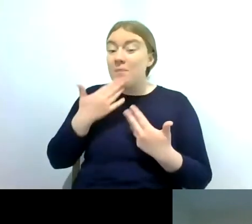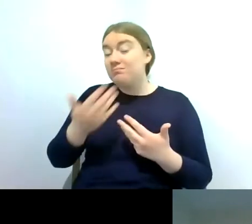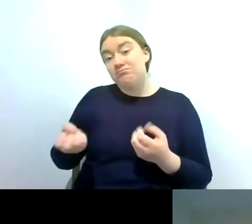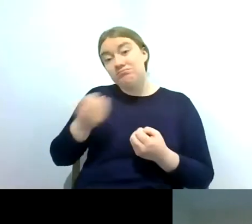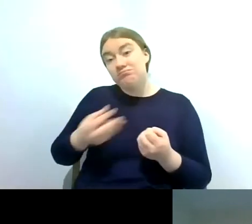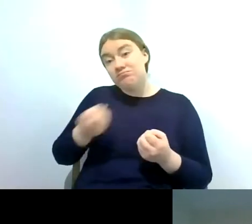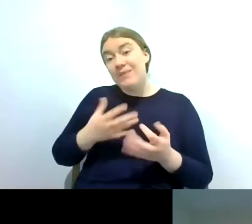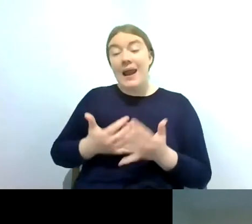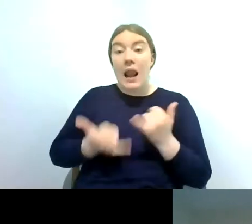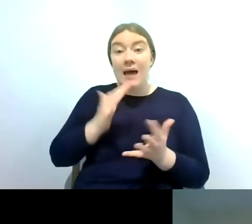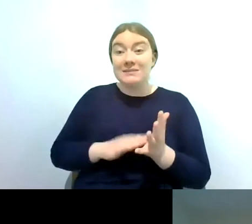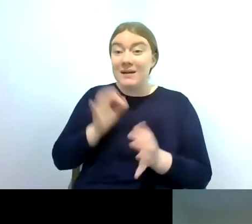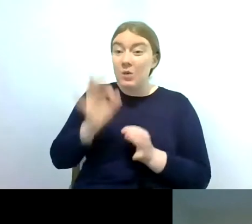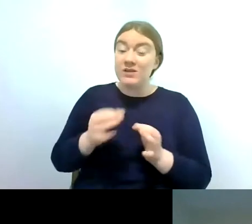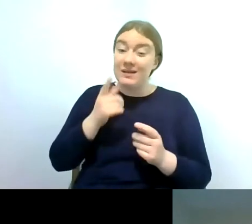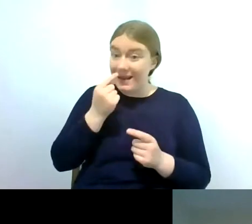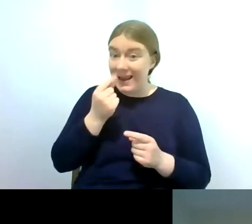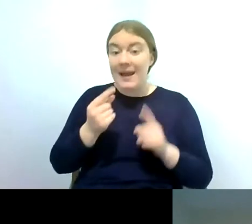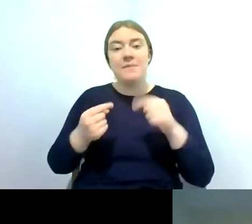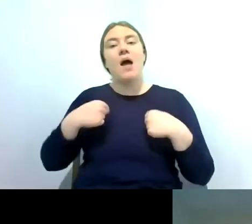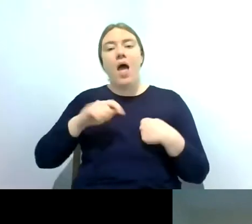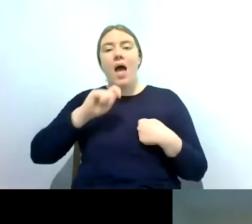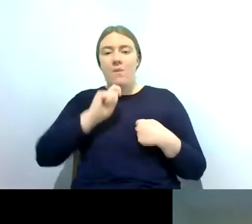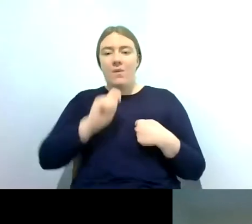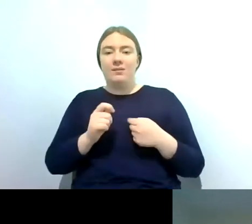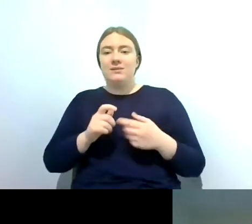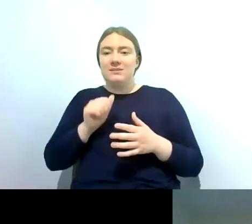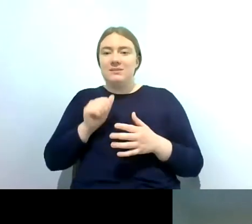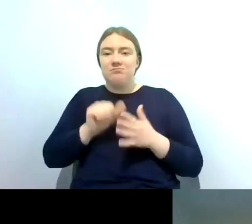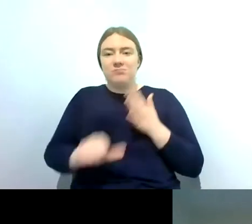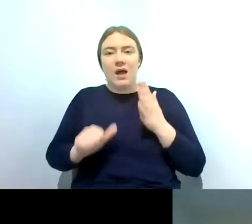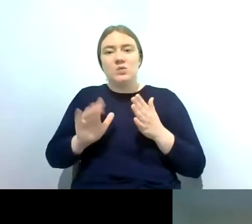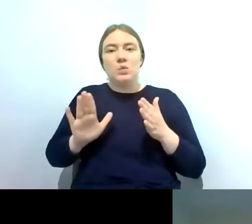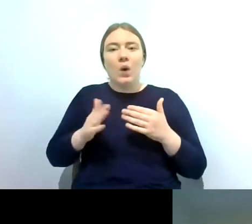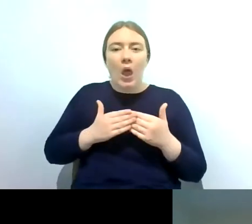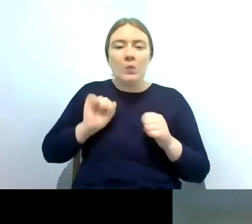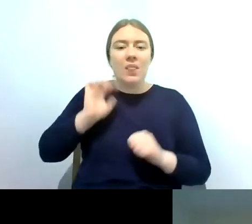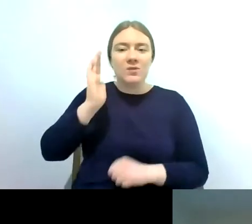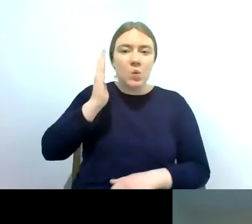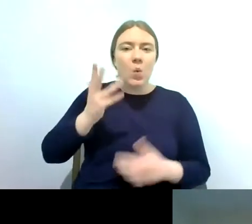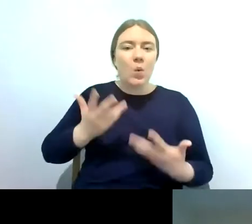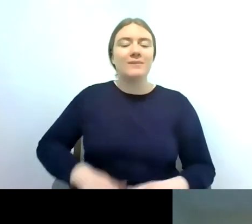last minute ones whilst i go through the sort of um closing bits of the talk um but yeah thank you